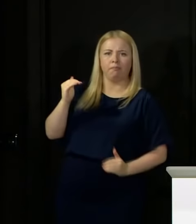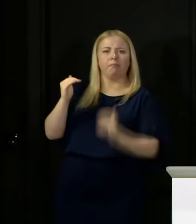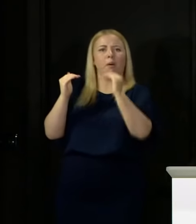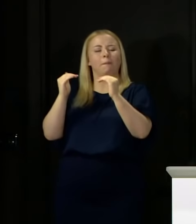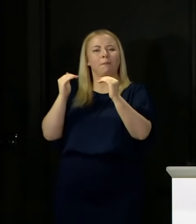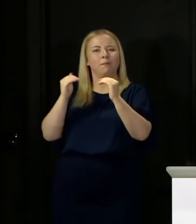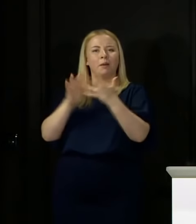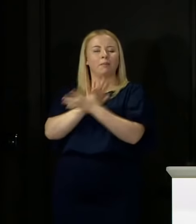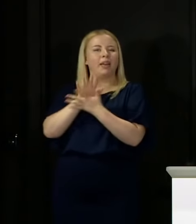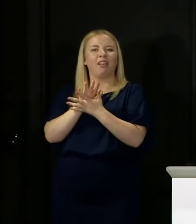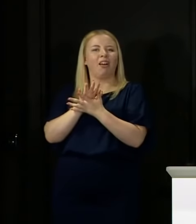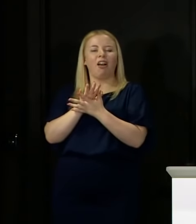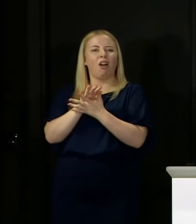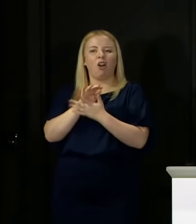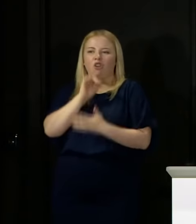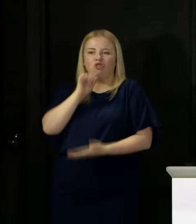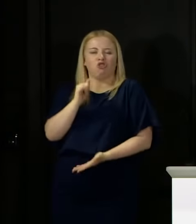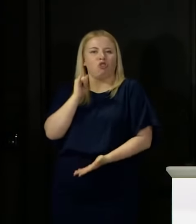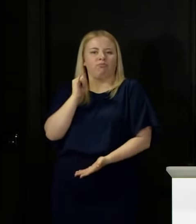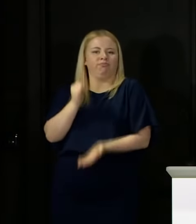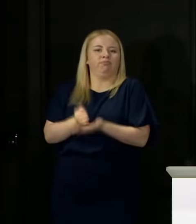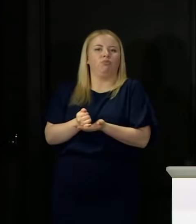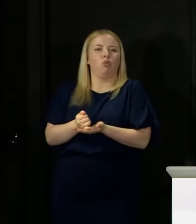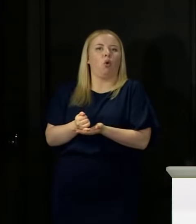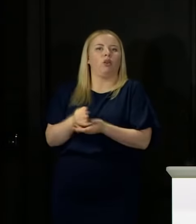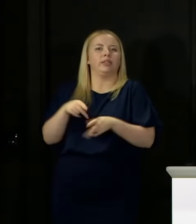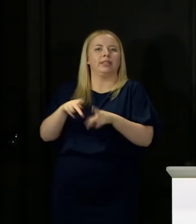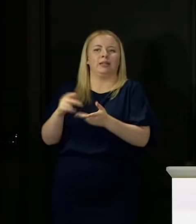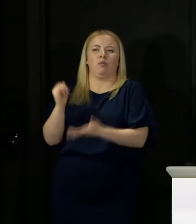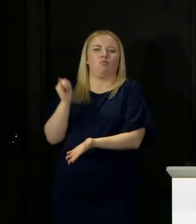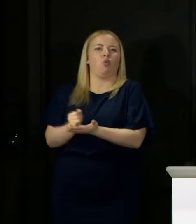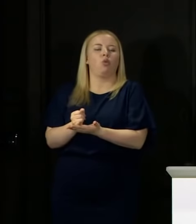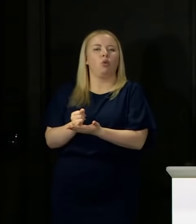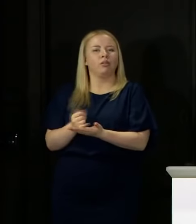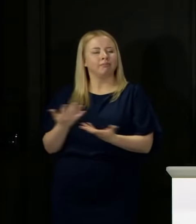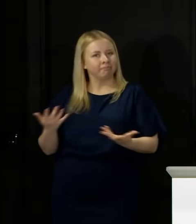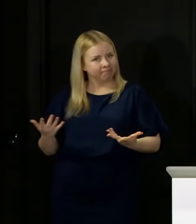So this is difficult, really difficult for young people, but we absolutely are determined